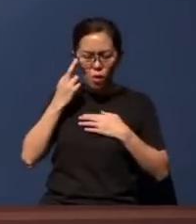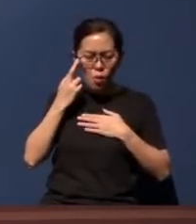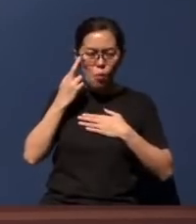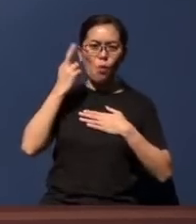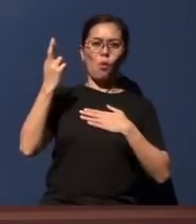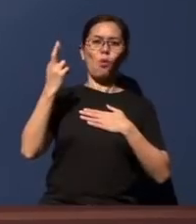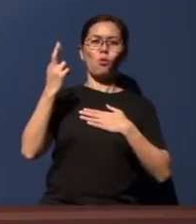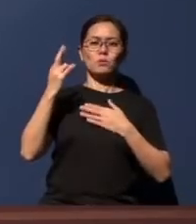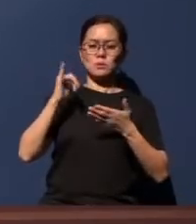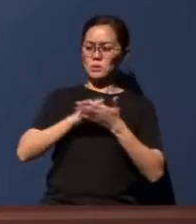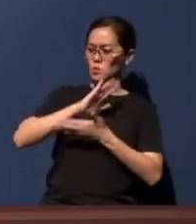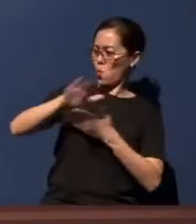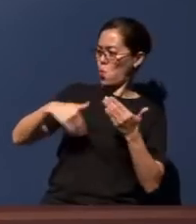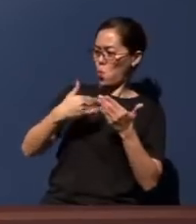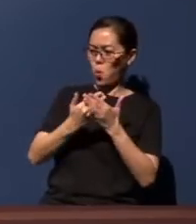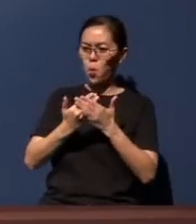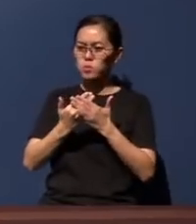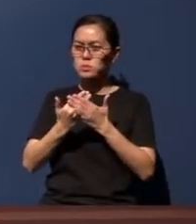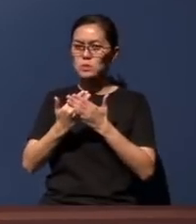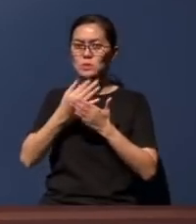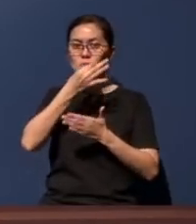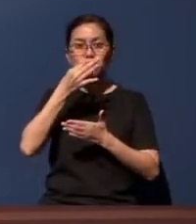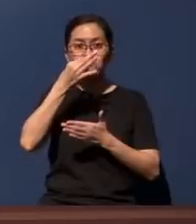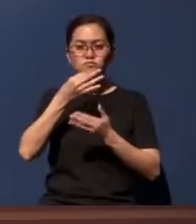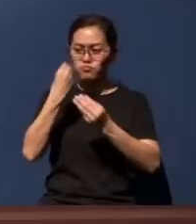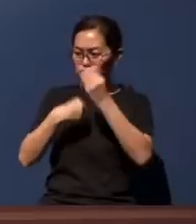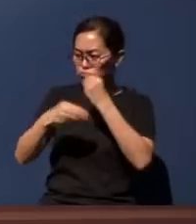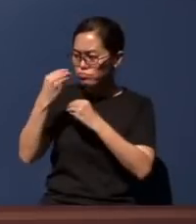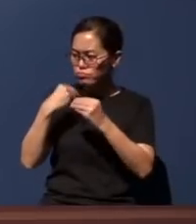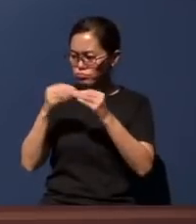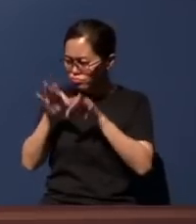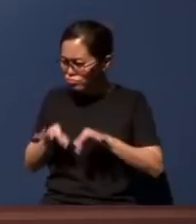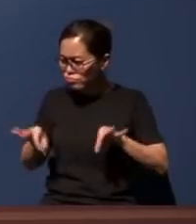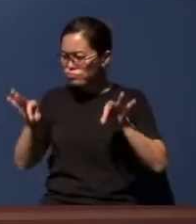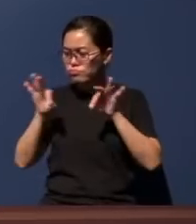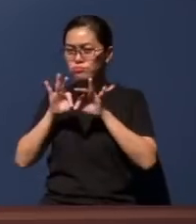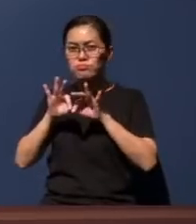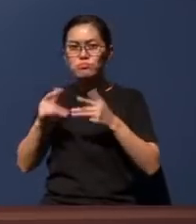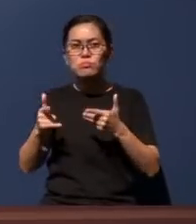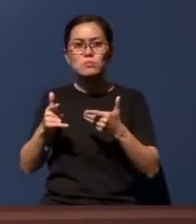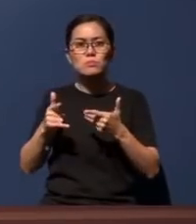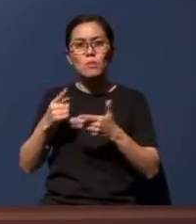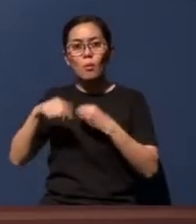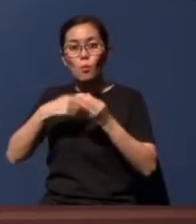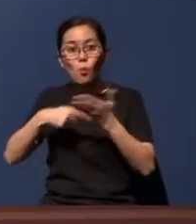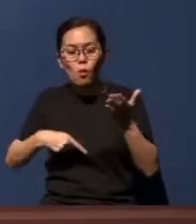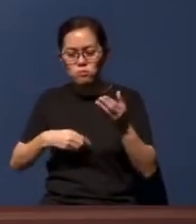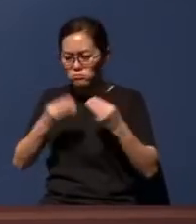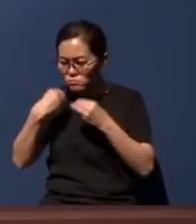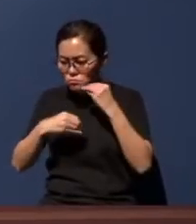significance of the Communion is about eating with Christ - when two persons are eating together, there